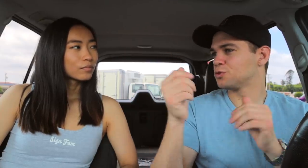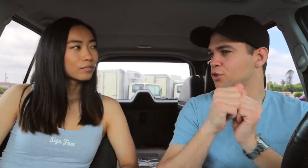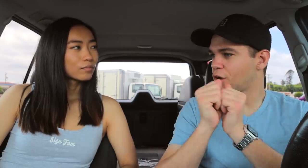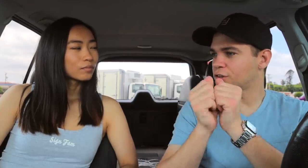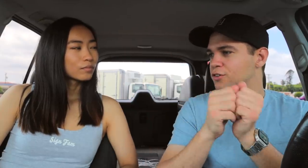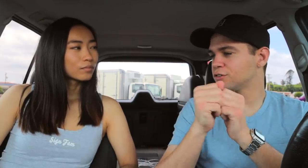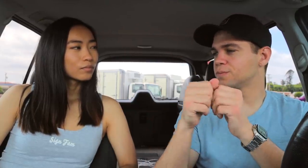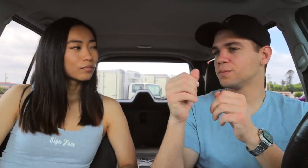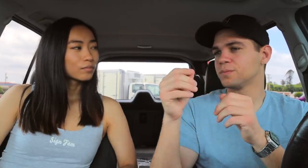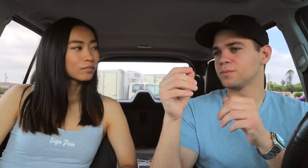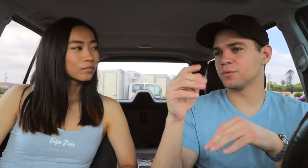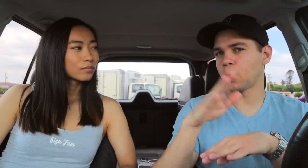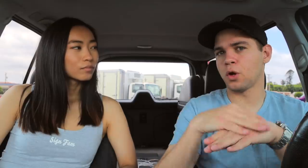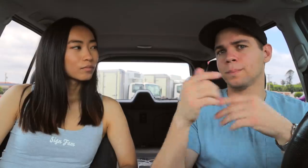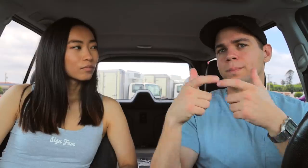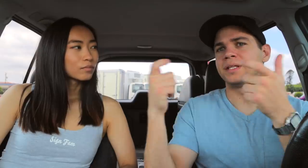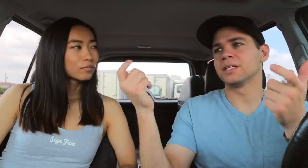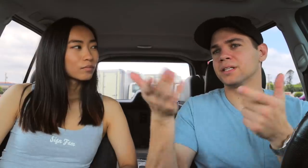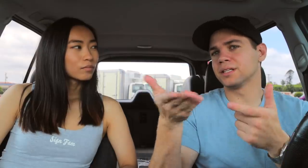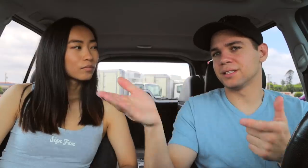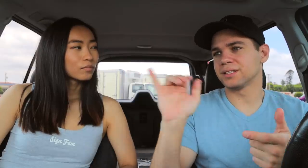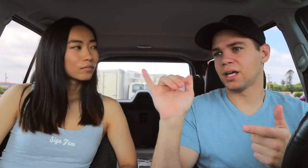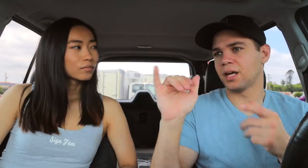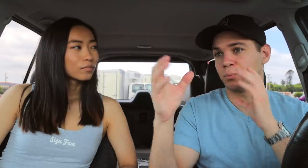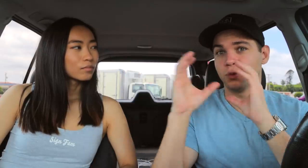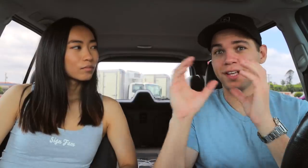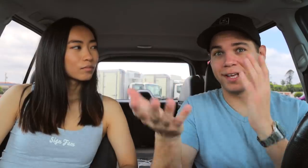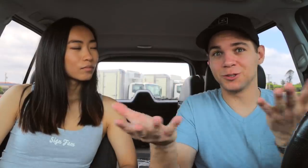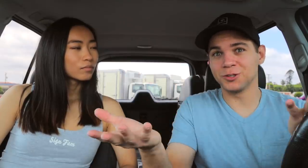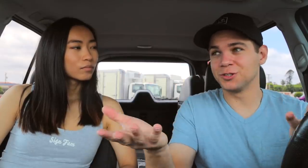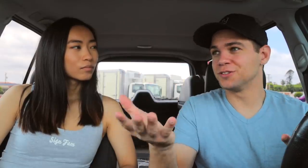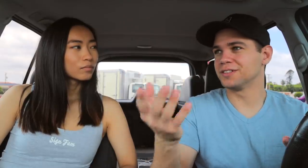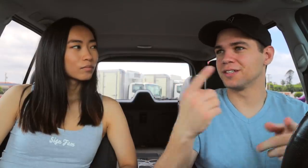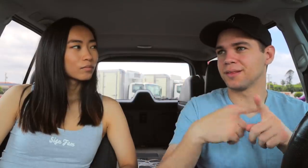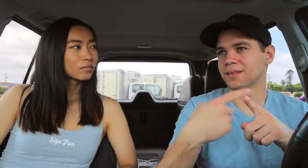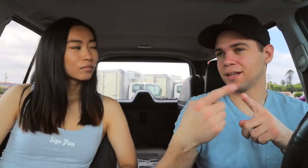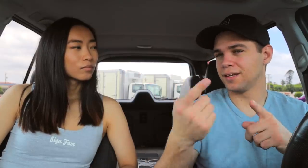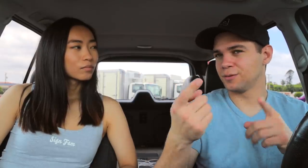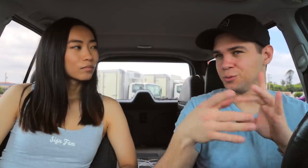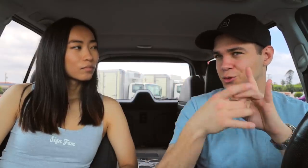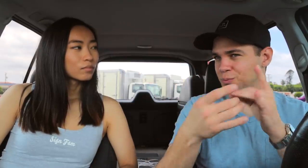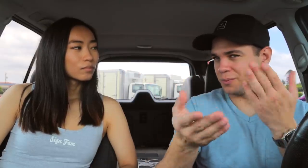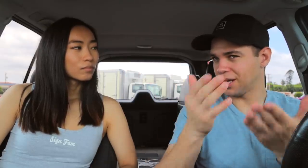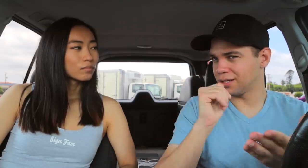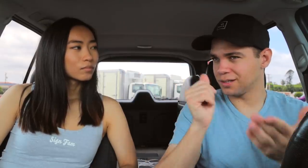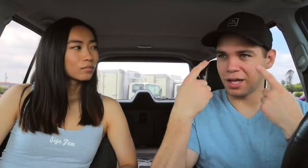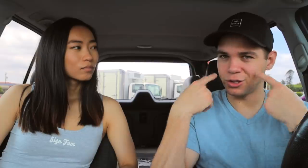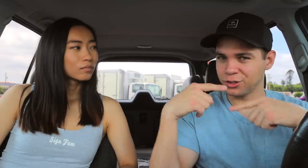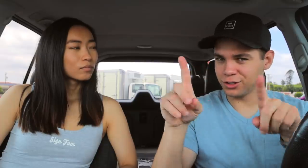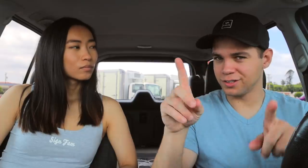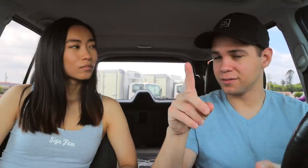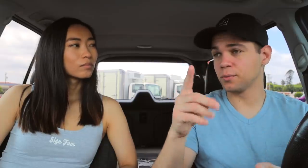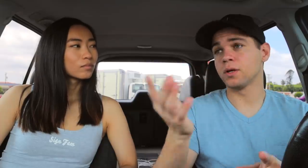together on a bigger things like communication, then the relationship might not work